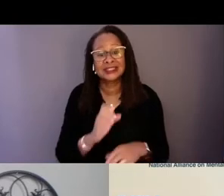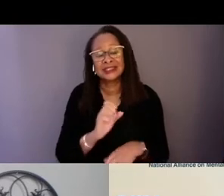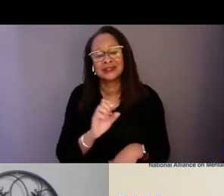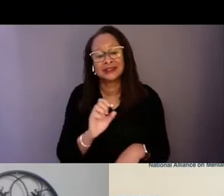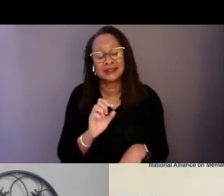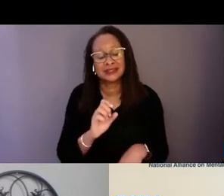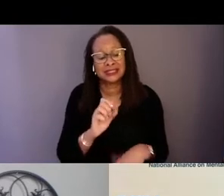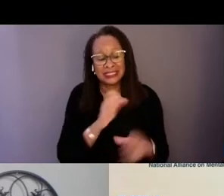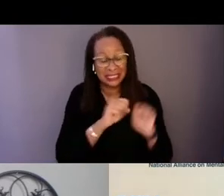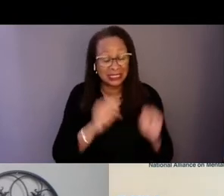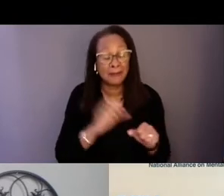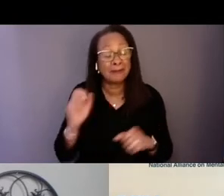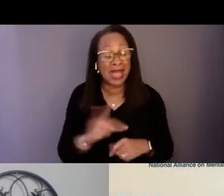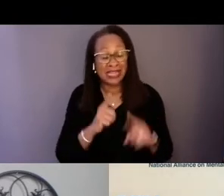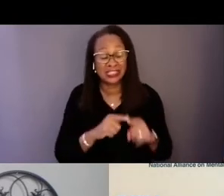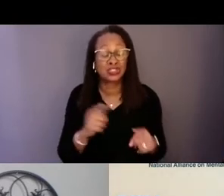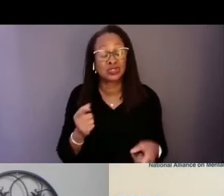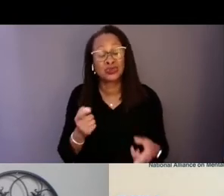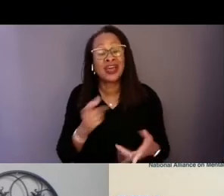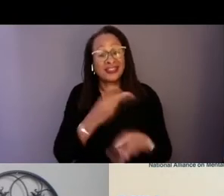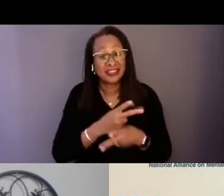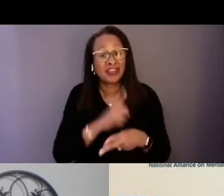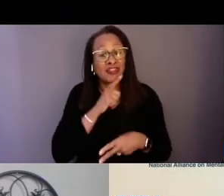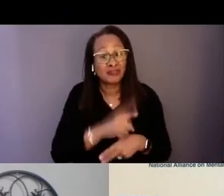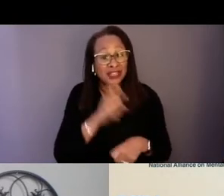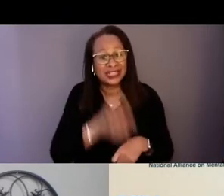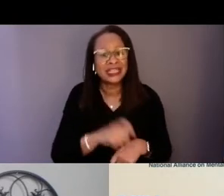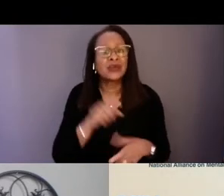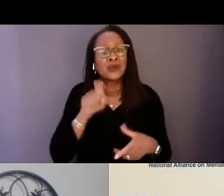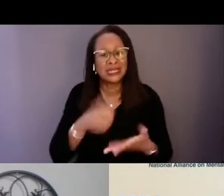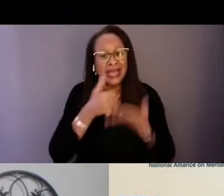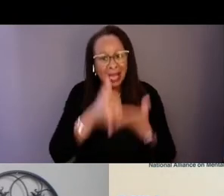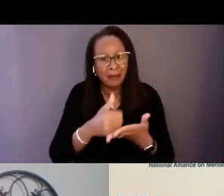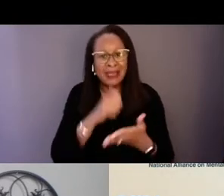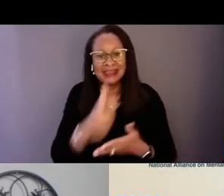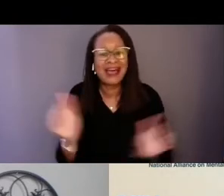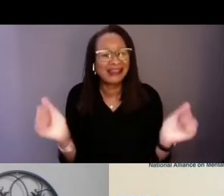help not handcuffs is where we need to see that go. I absolutely agree,